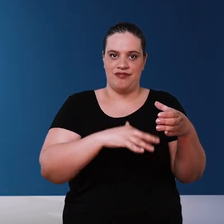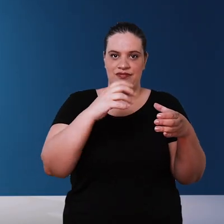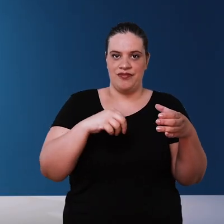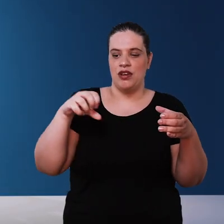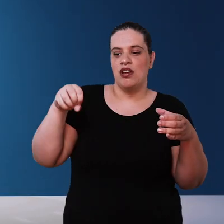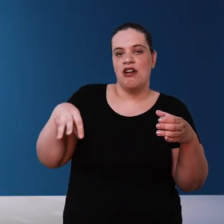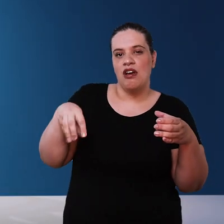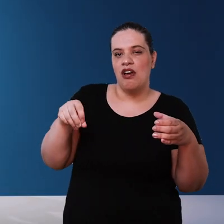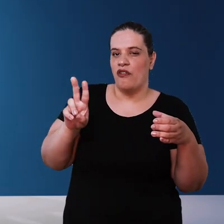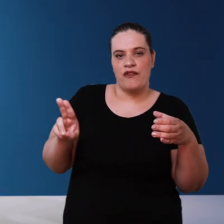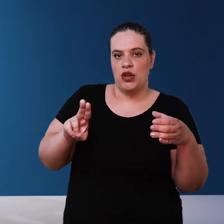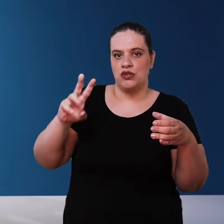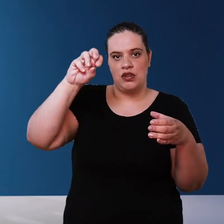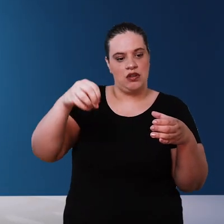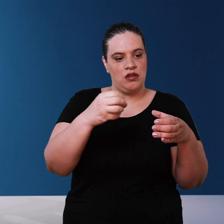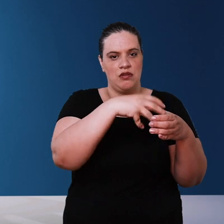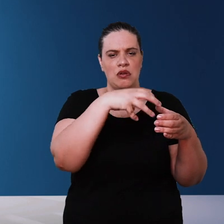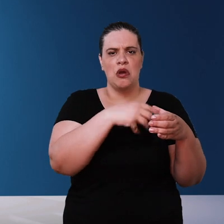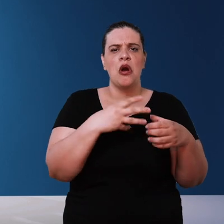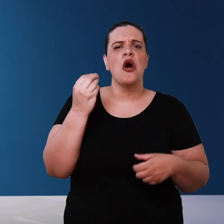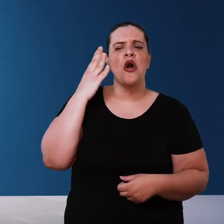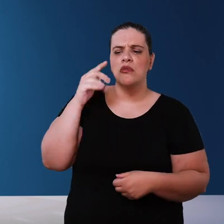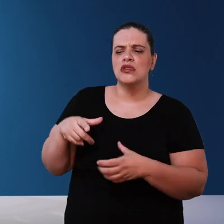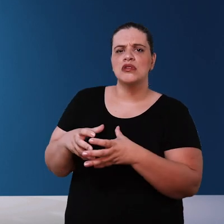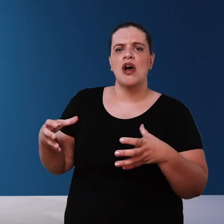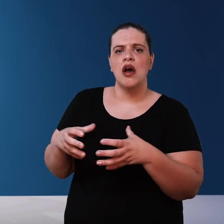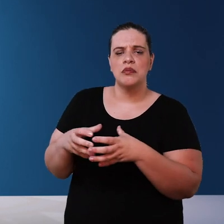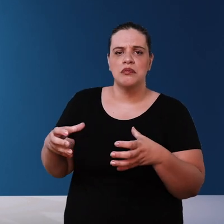discharge volume is calculated as a function of the roof area, we discard from